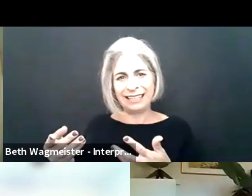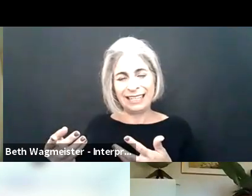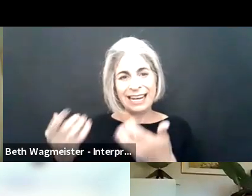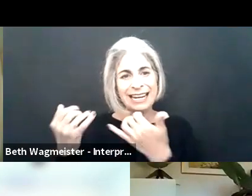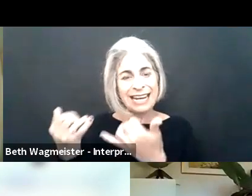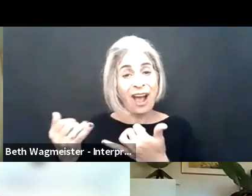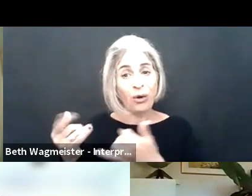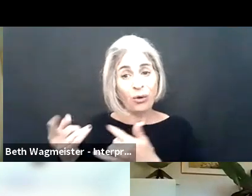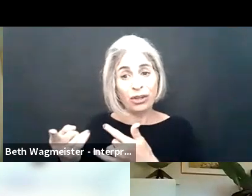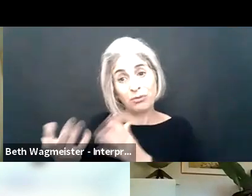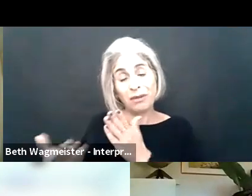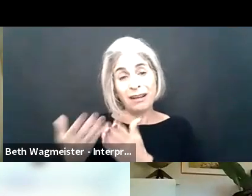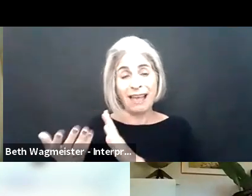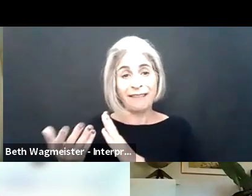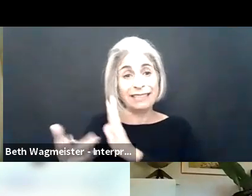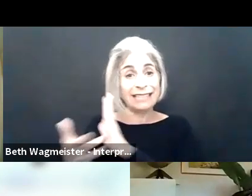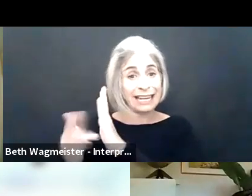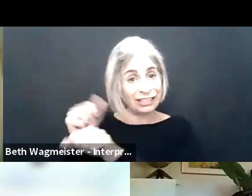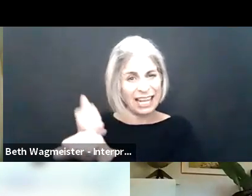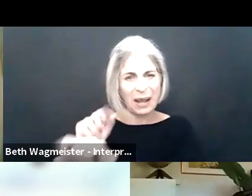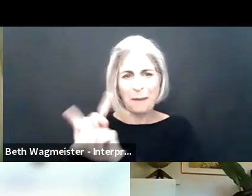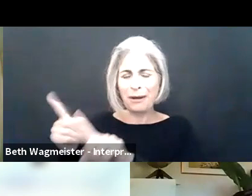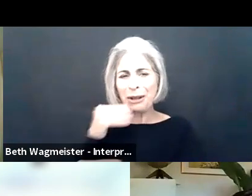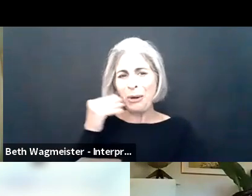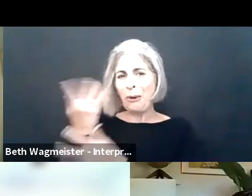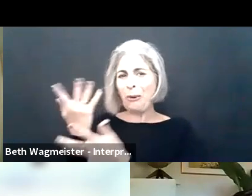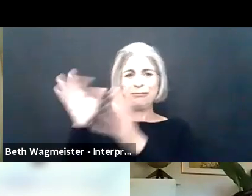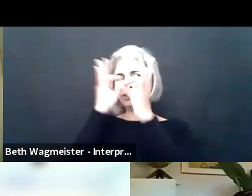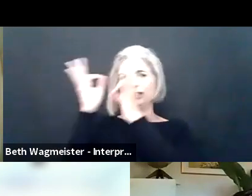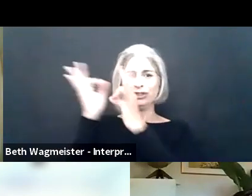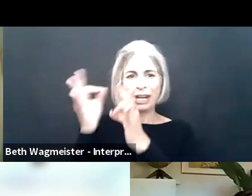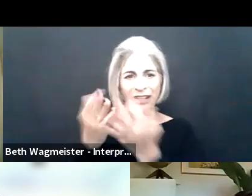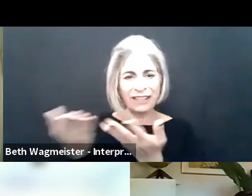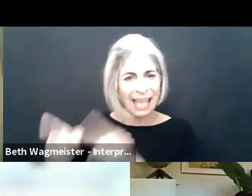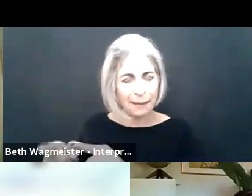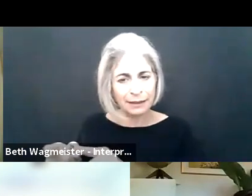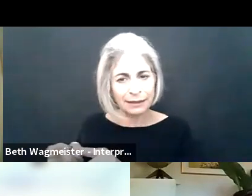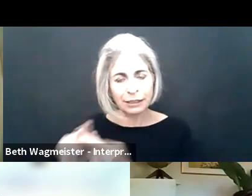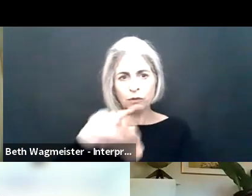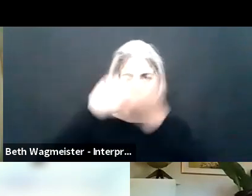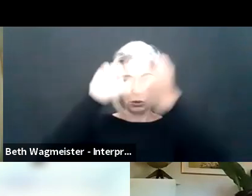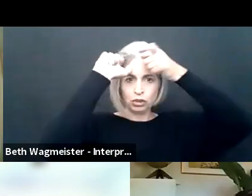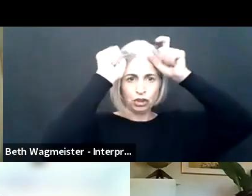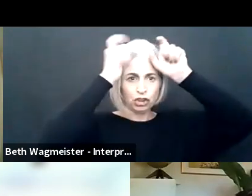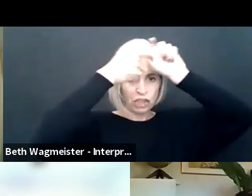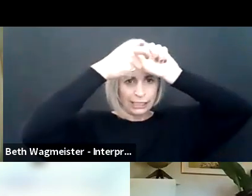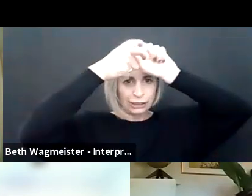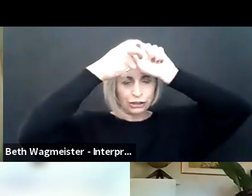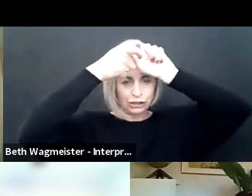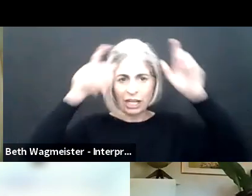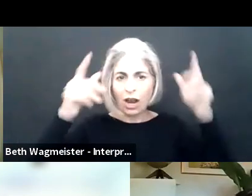the background sometimes might not work well in, you know, even though if you have technology in place.